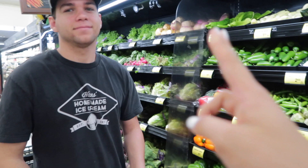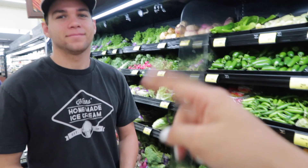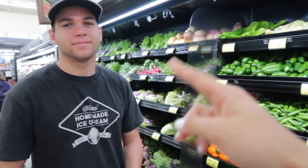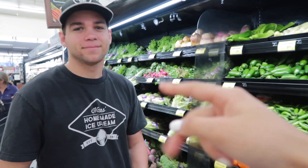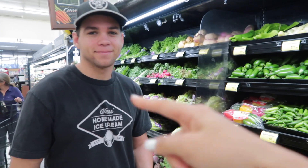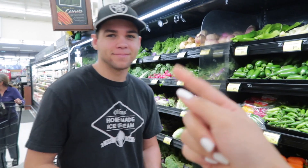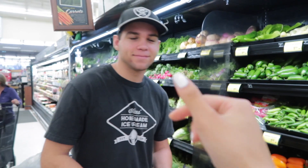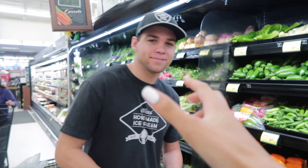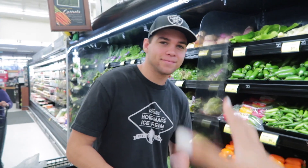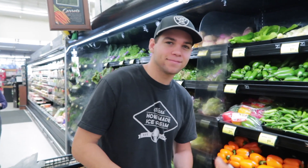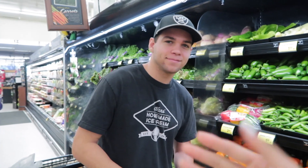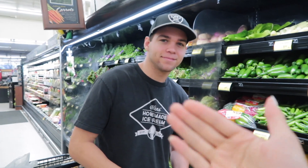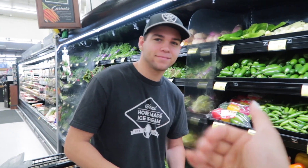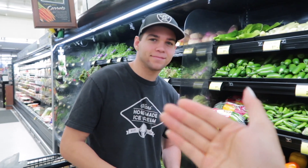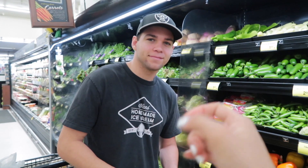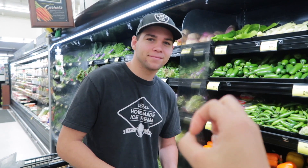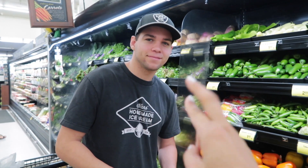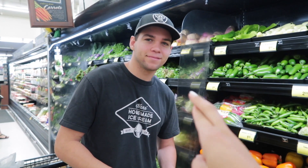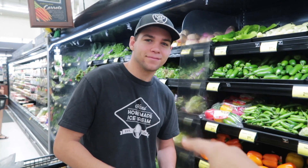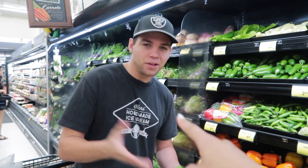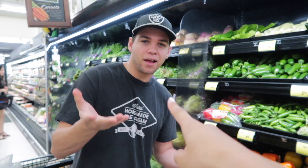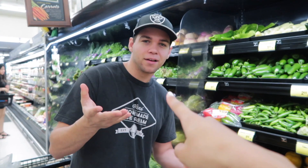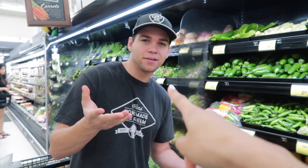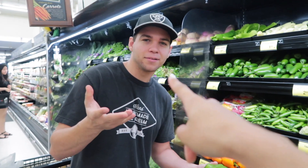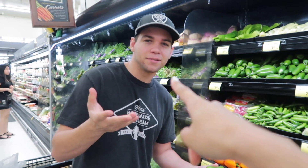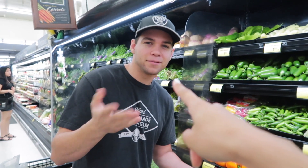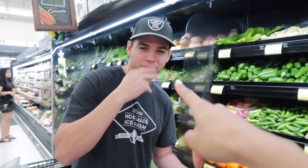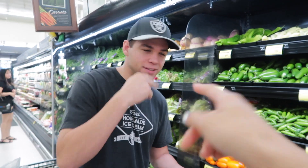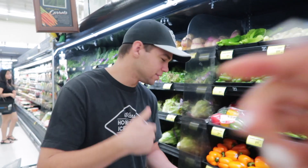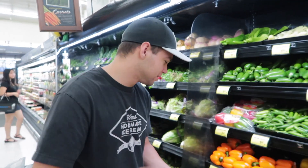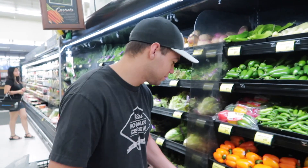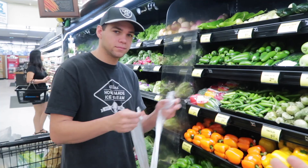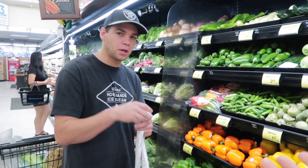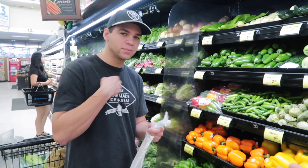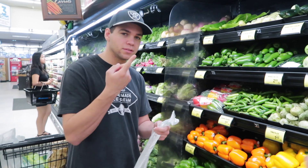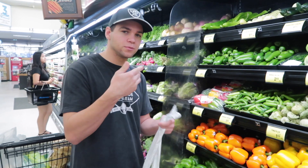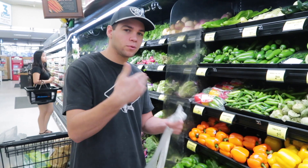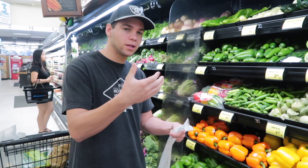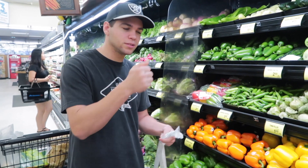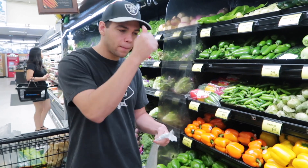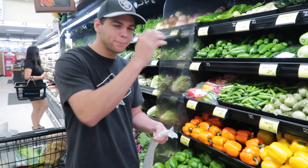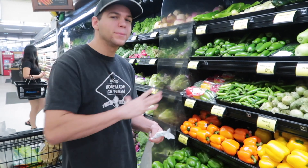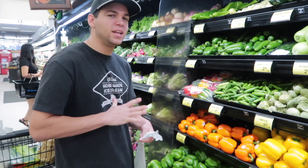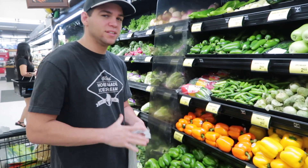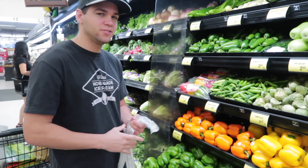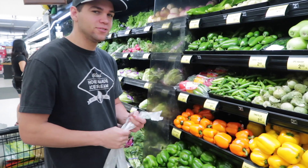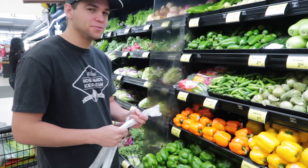E: It's funny how the women are sweeter yeah funny I'm just going to go ahead and get the man